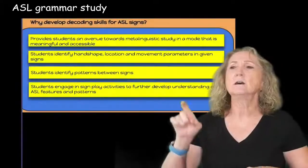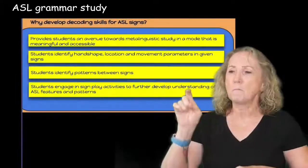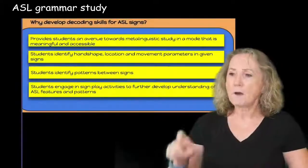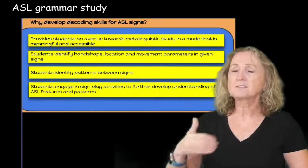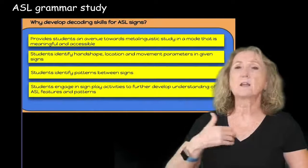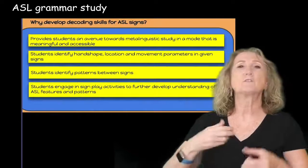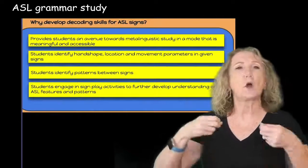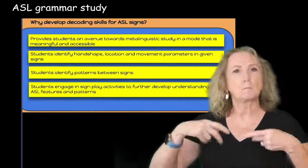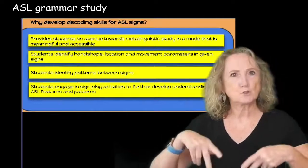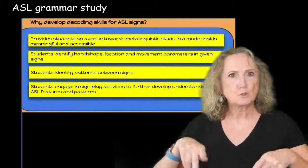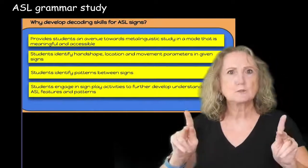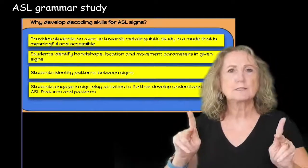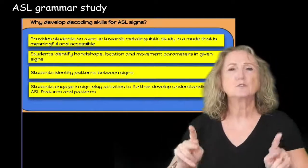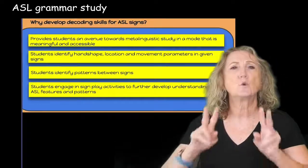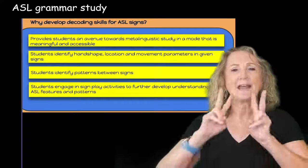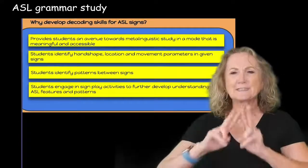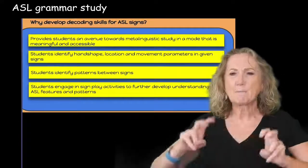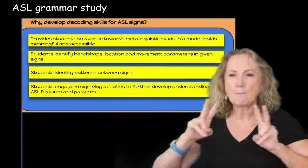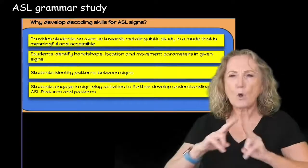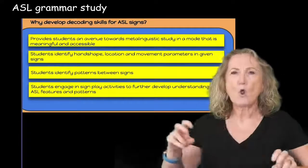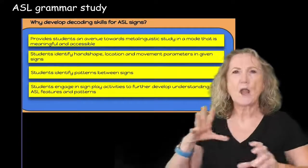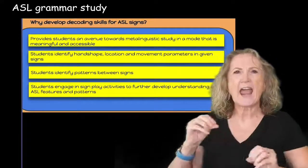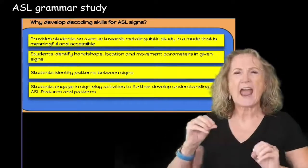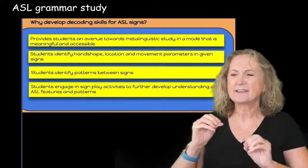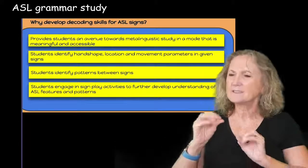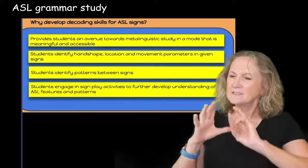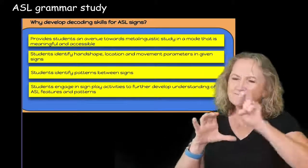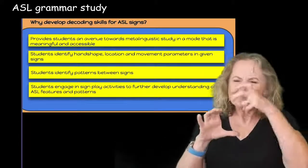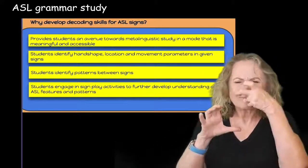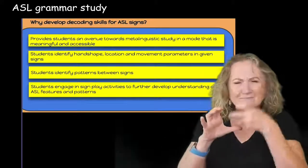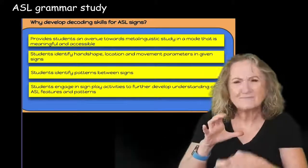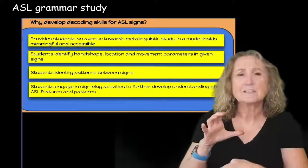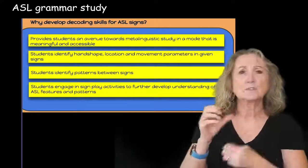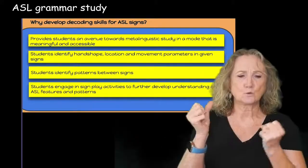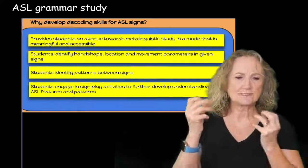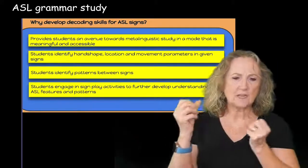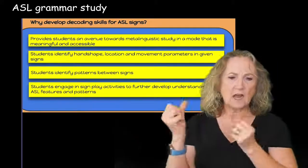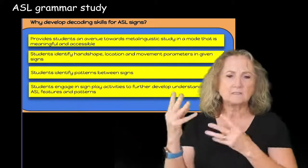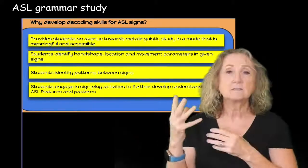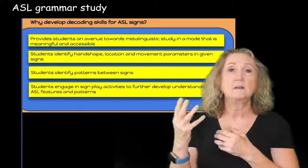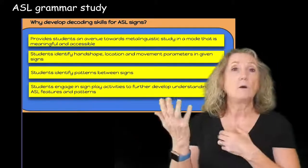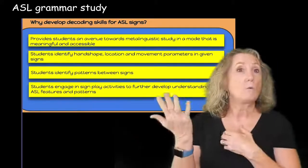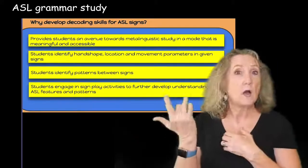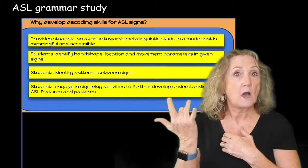deaf children must have the opportunity